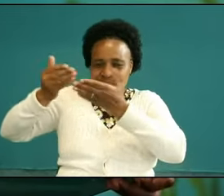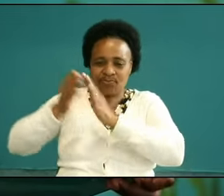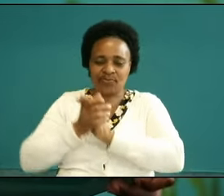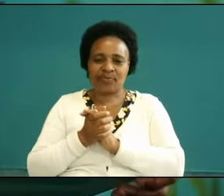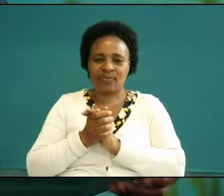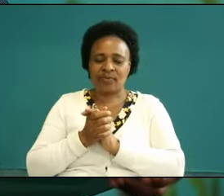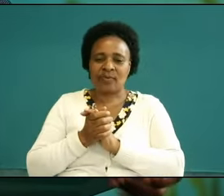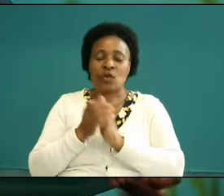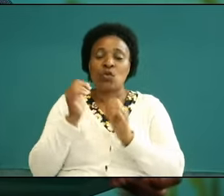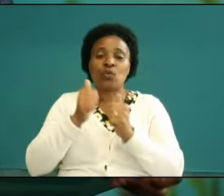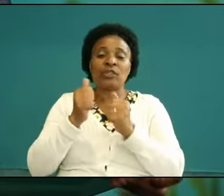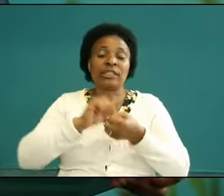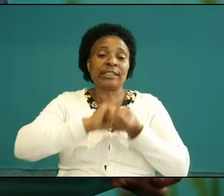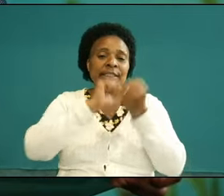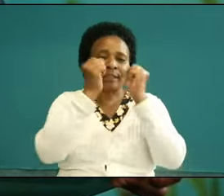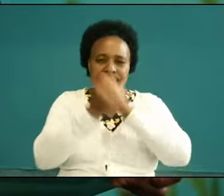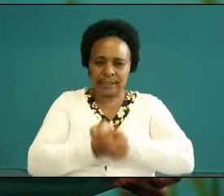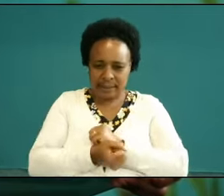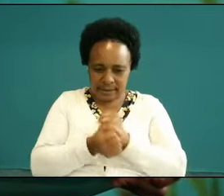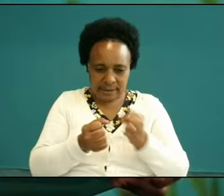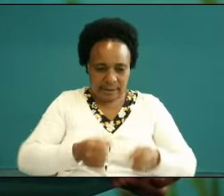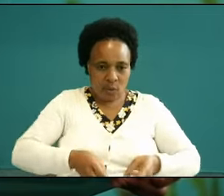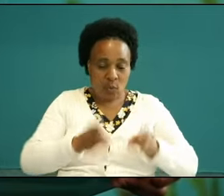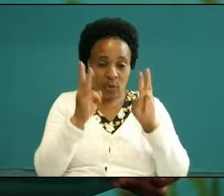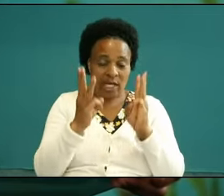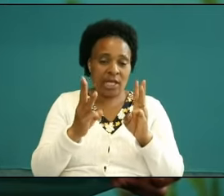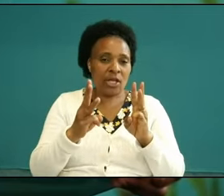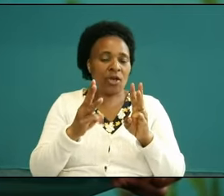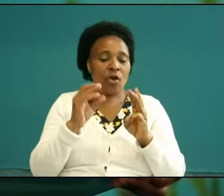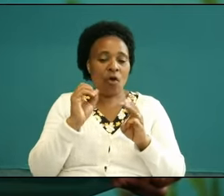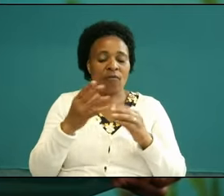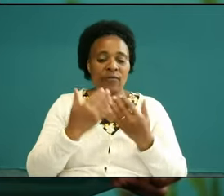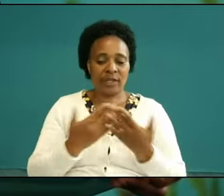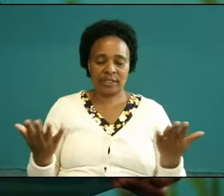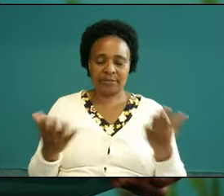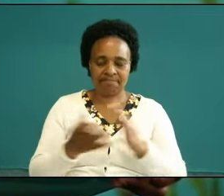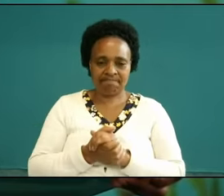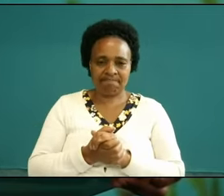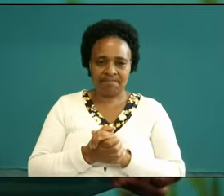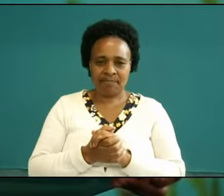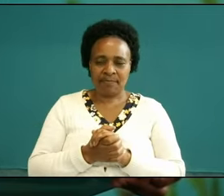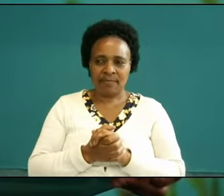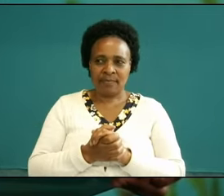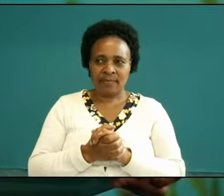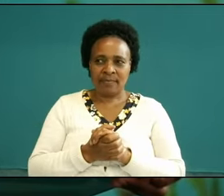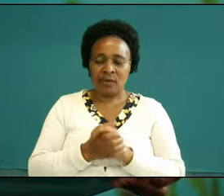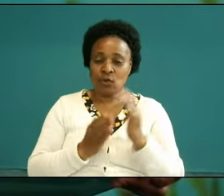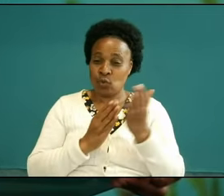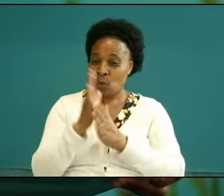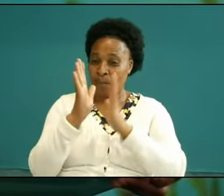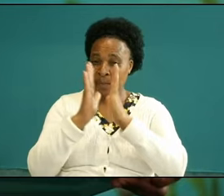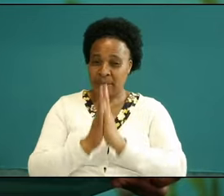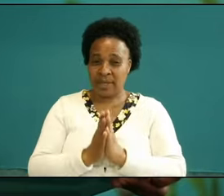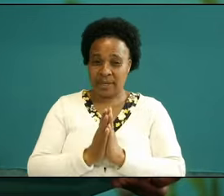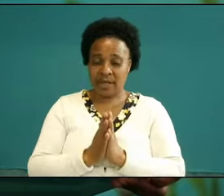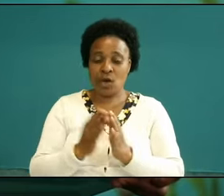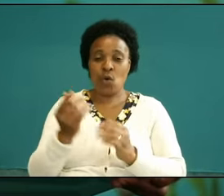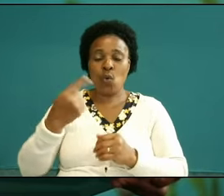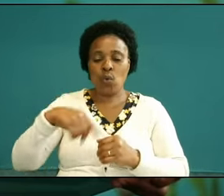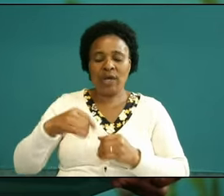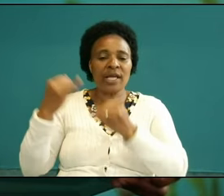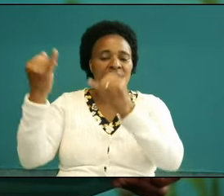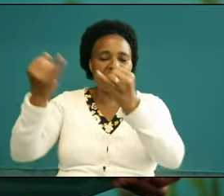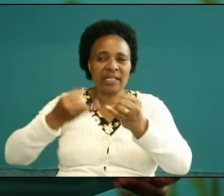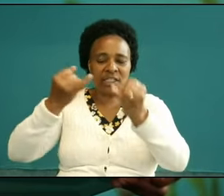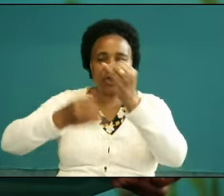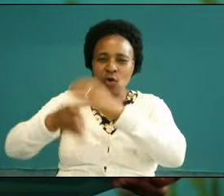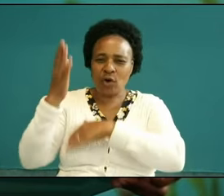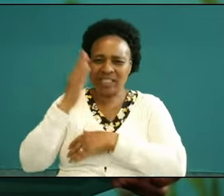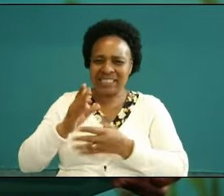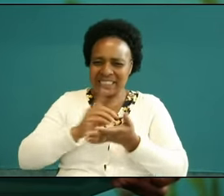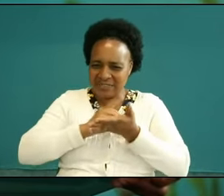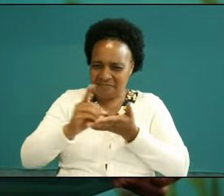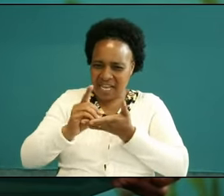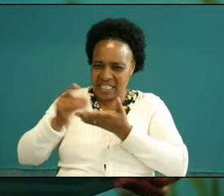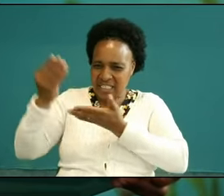that changes the course of events through prayer we invite God's divine intervention